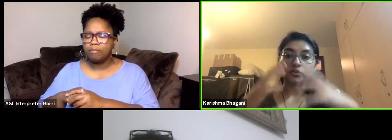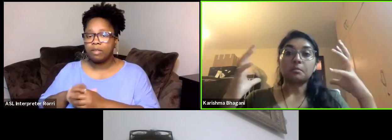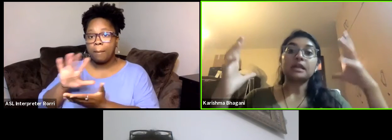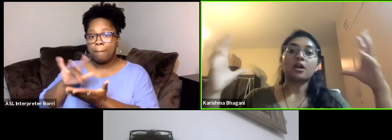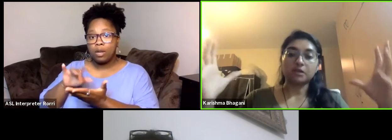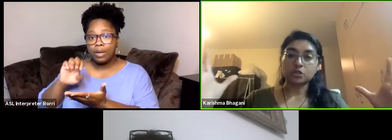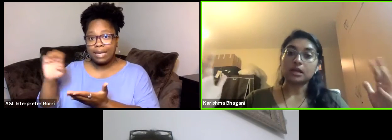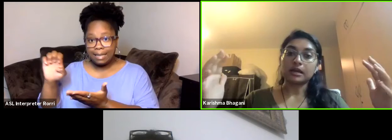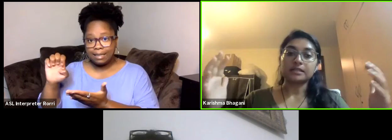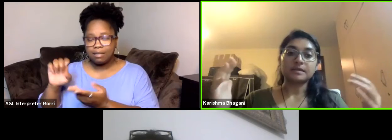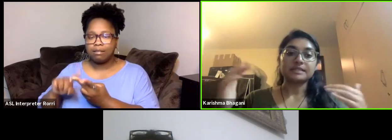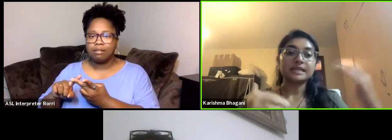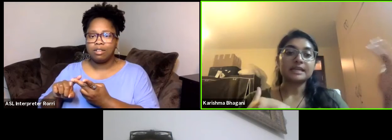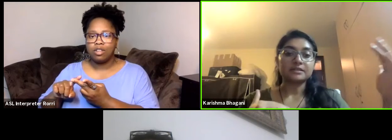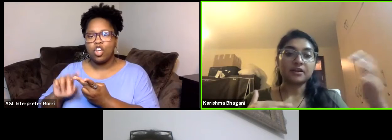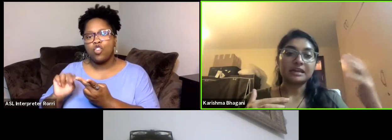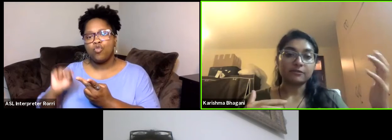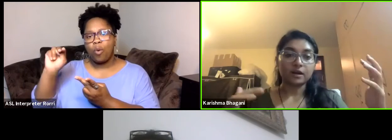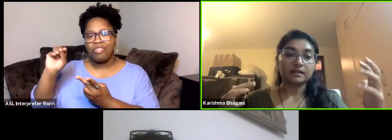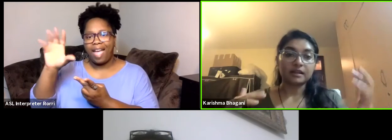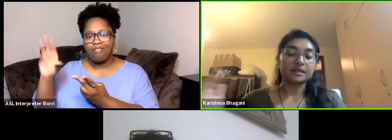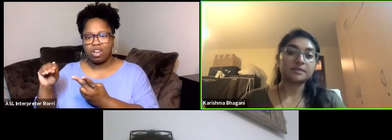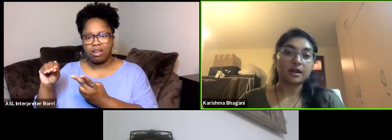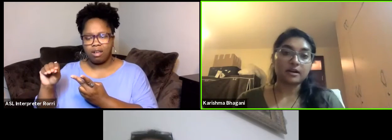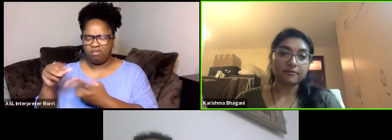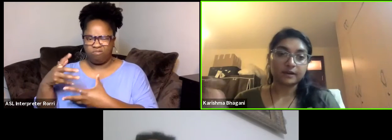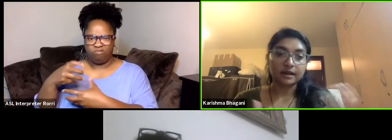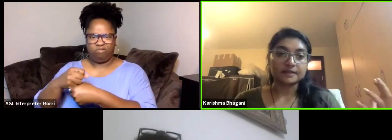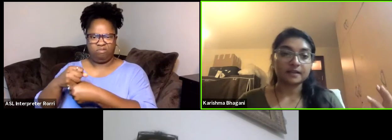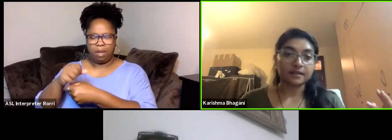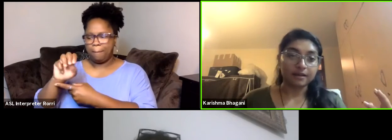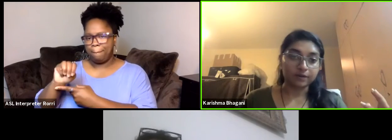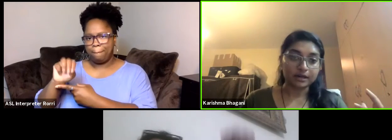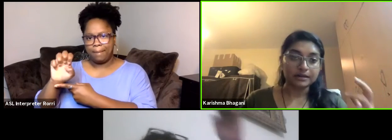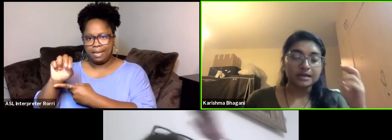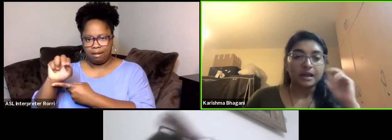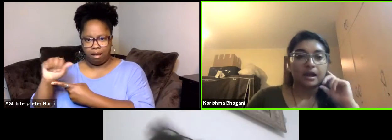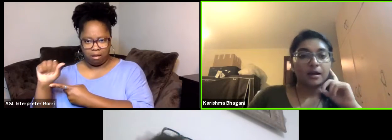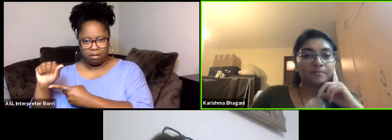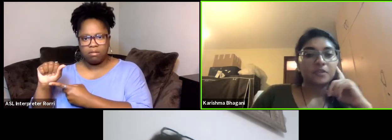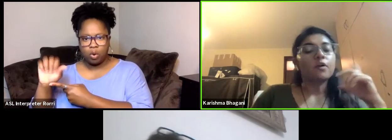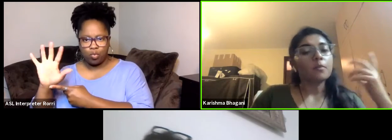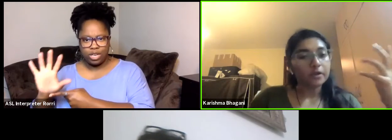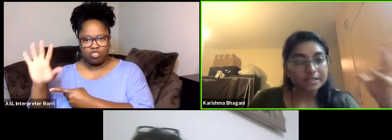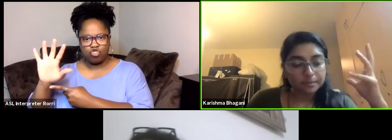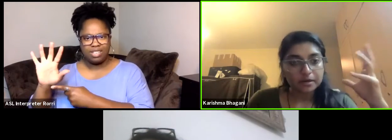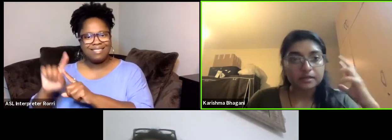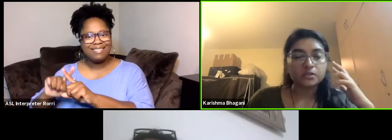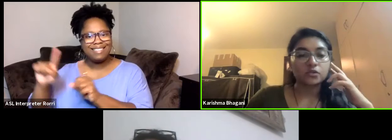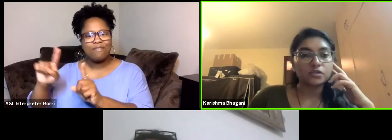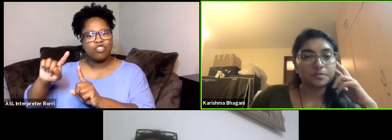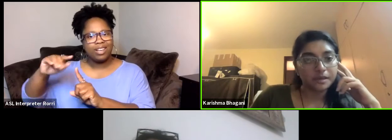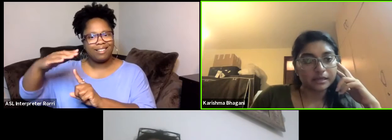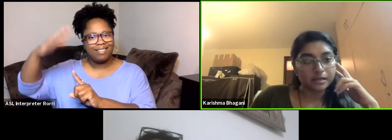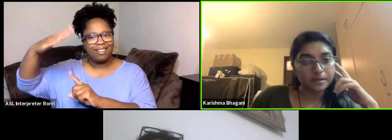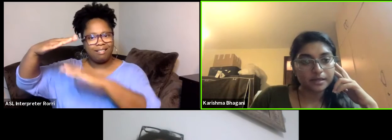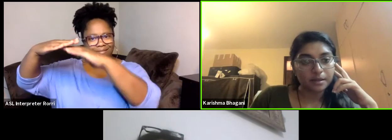the MENA region has been seen as very different than Sub-Saharan Africa and Southern Africa. From your experience, could you speak a little bit